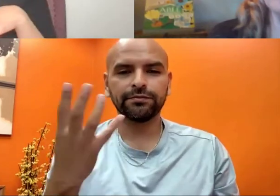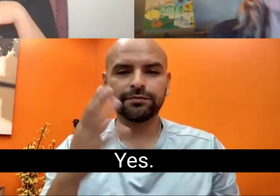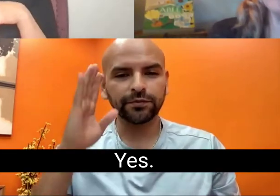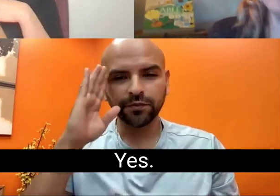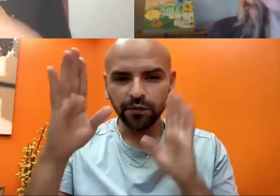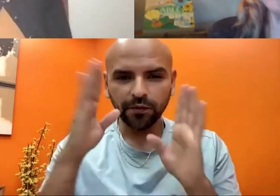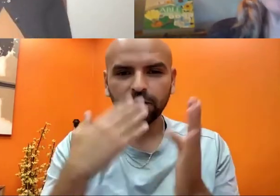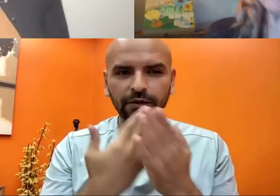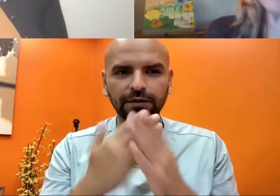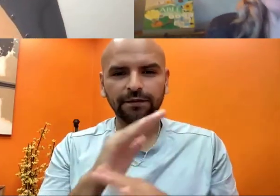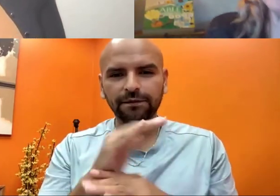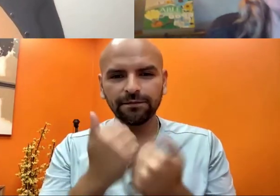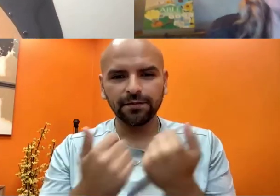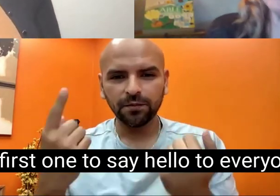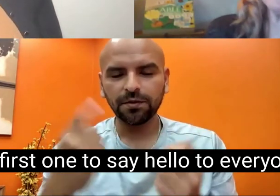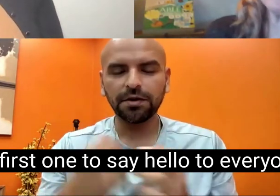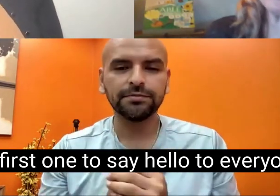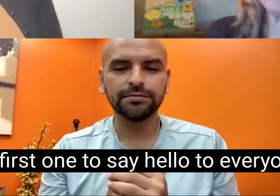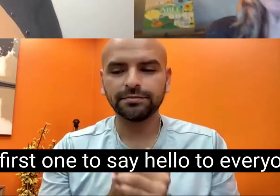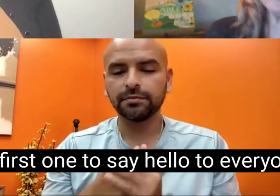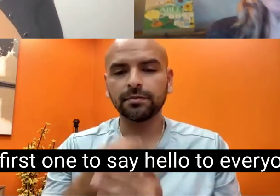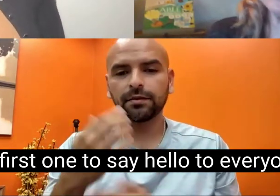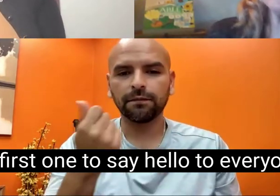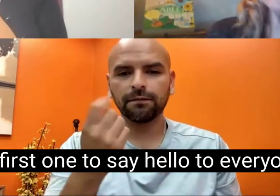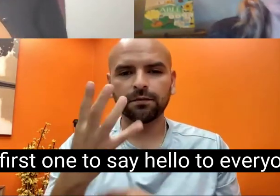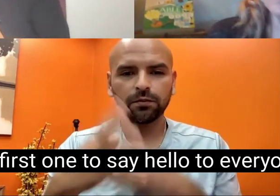Yes. The first one to say hello to everyone.